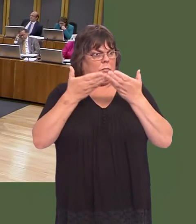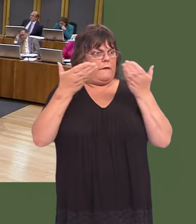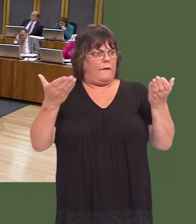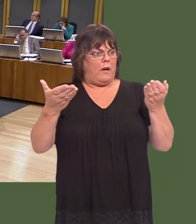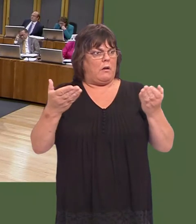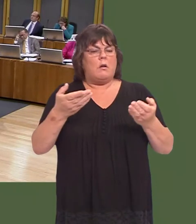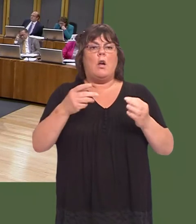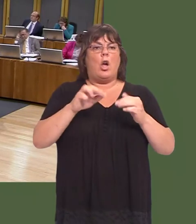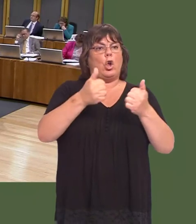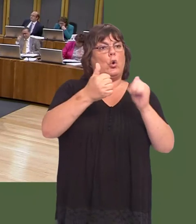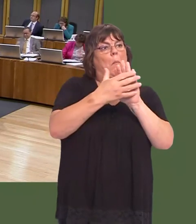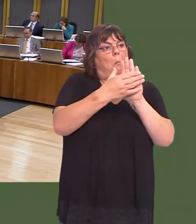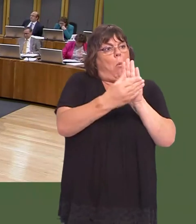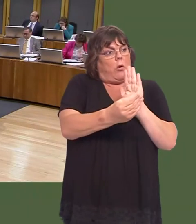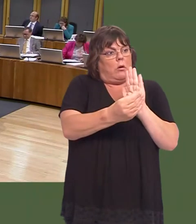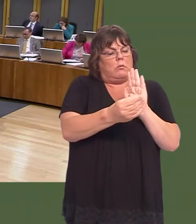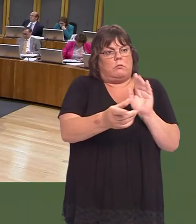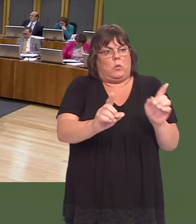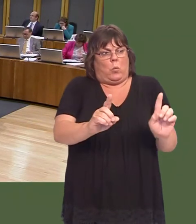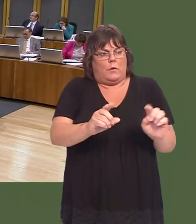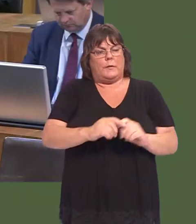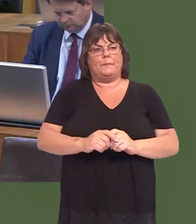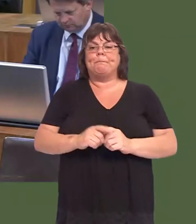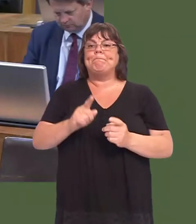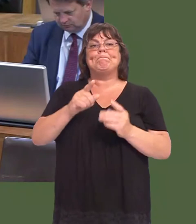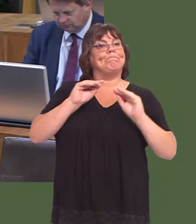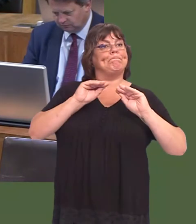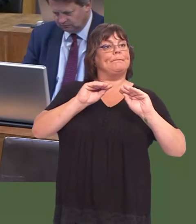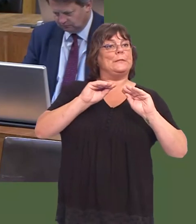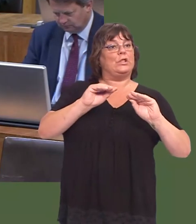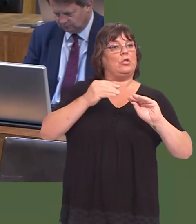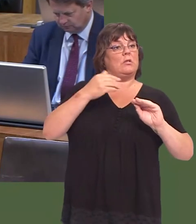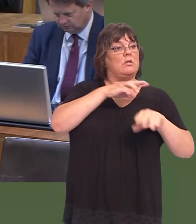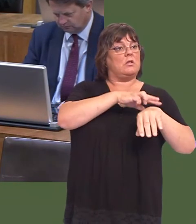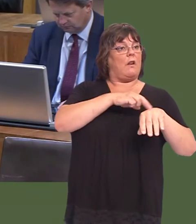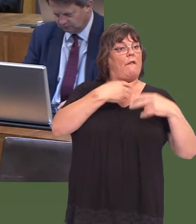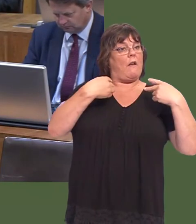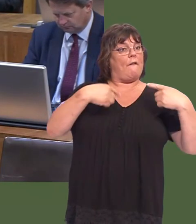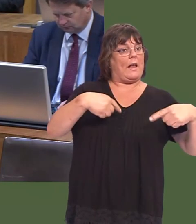A successful model will be one where teaching staff are available to a school, but where